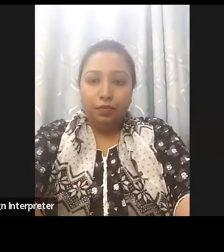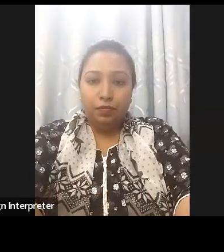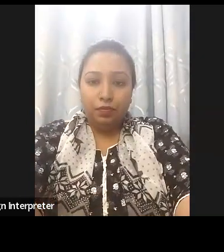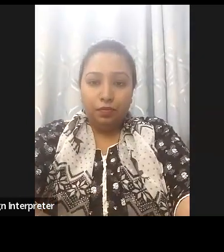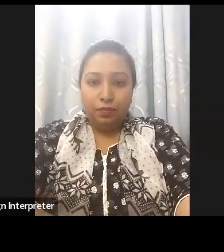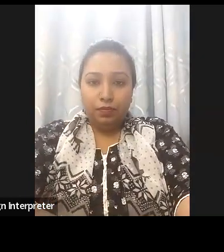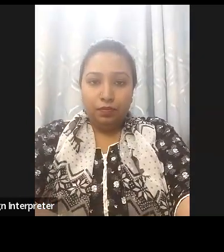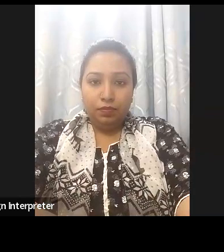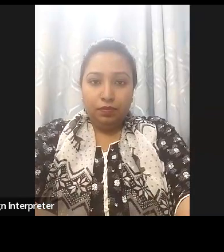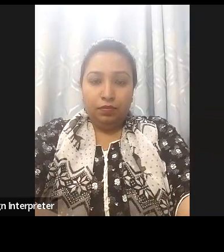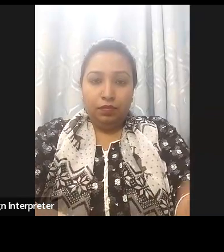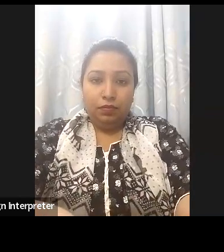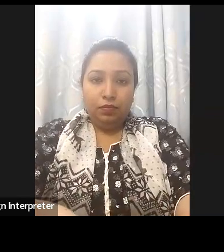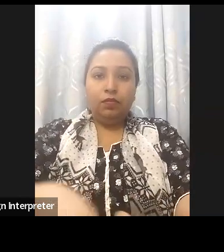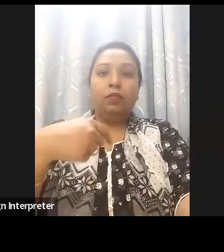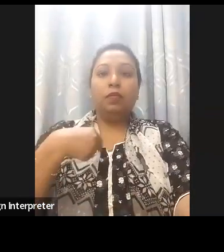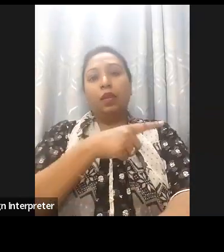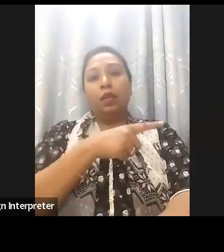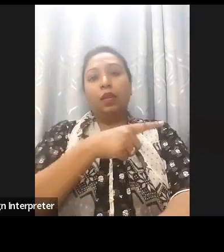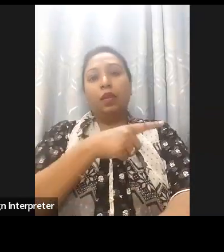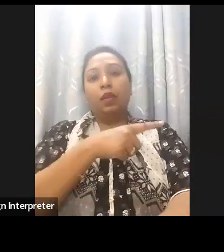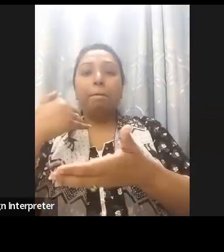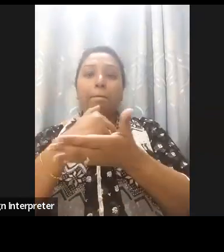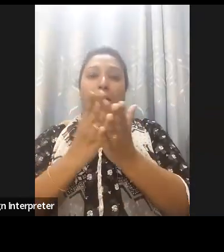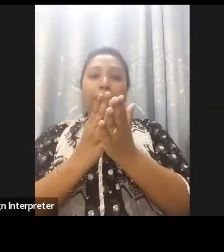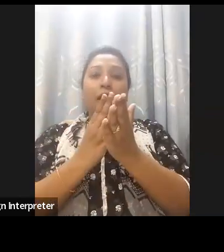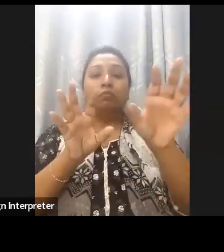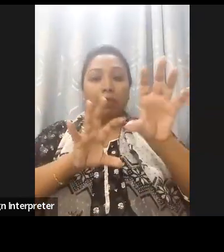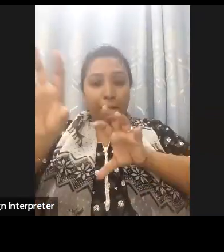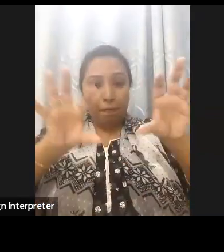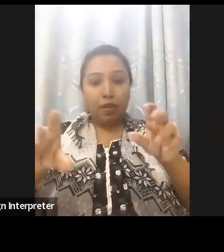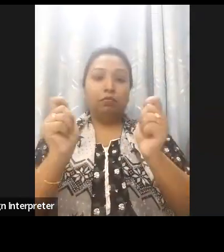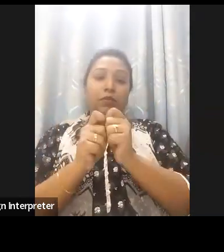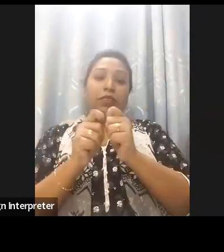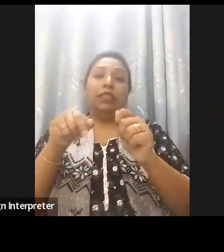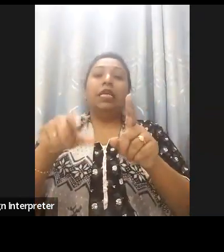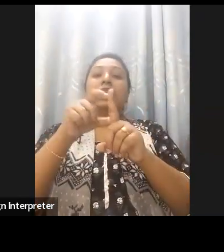make sure that every department now that we're living a digitalization process every Department